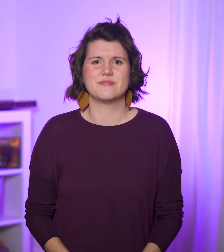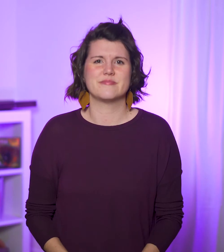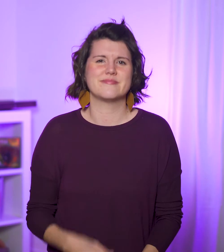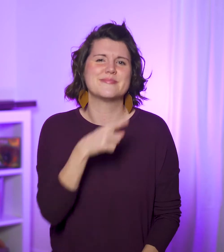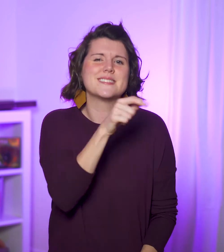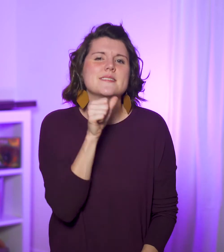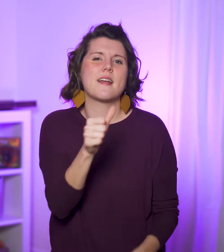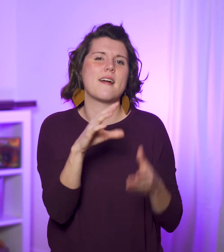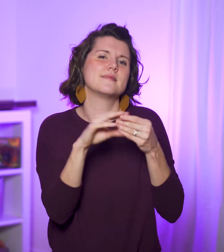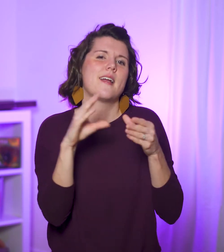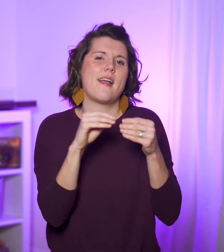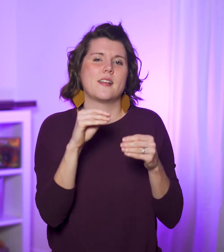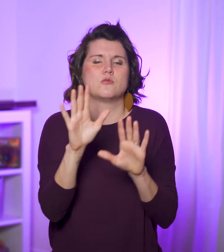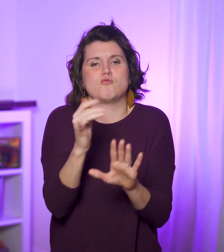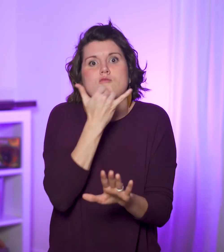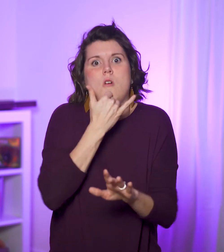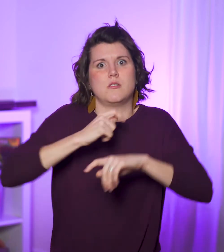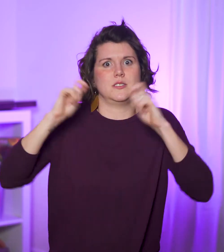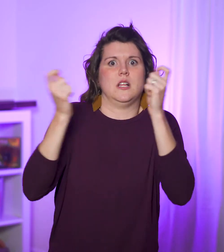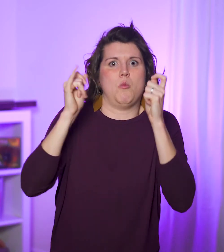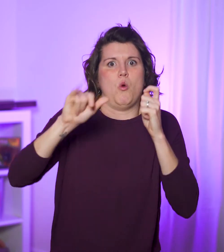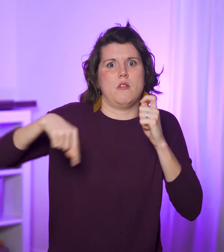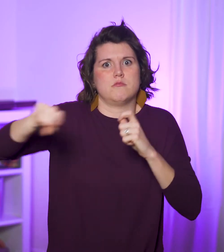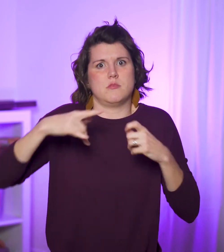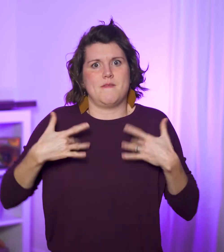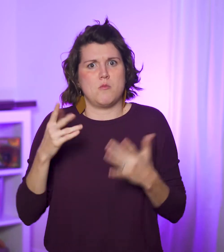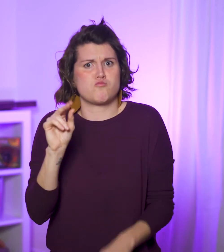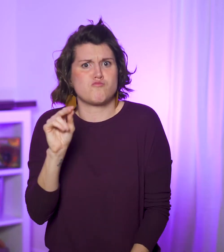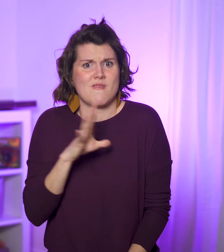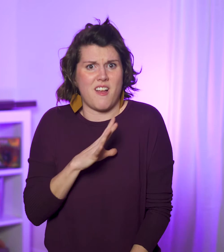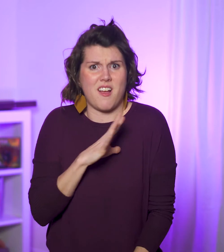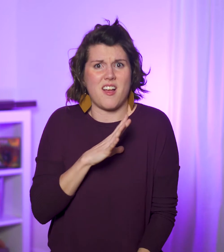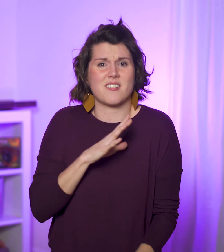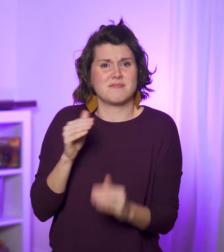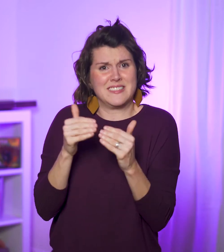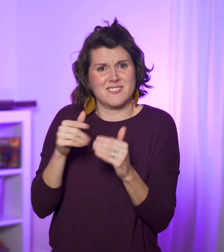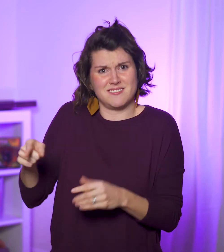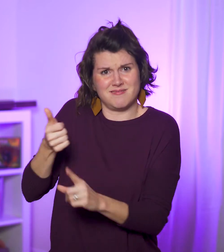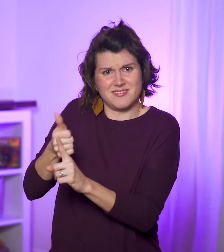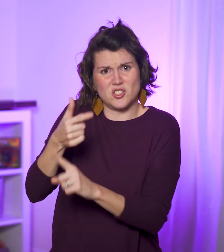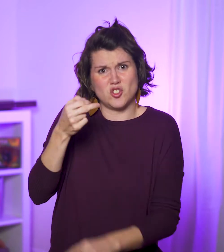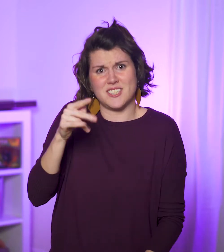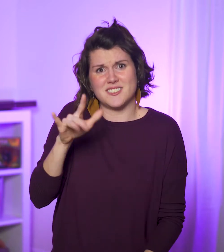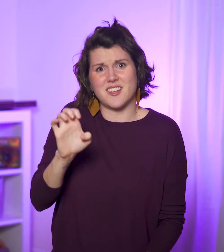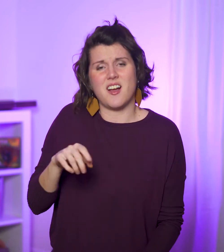He’s not saying it’s wrong to celebrate events—even as Gentiles—